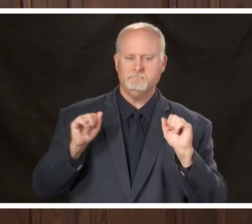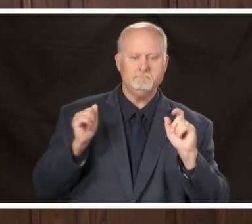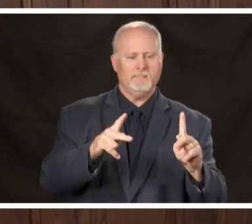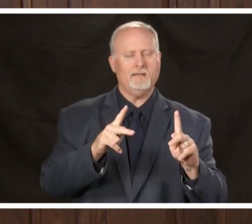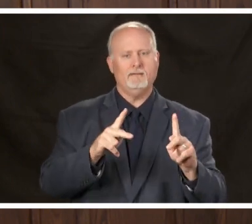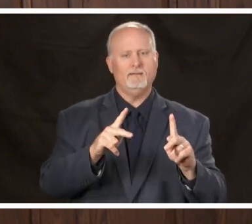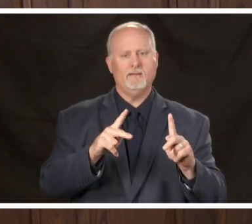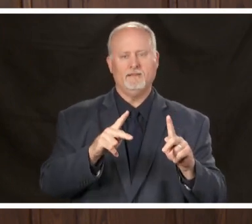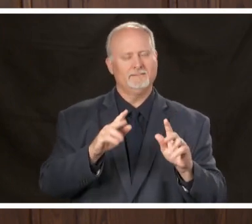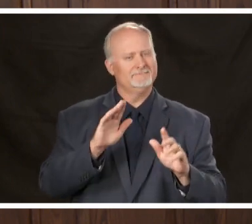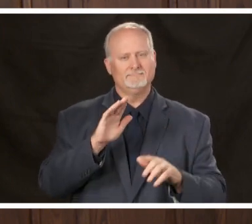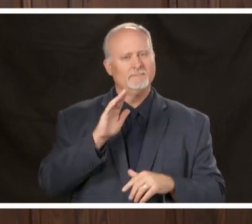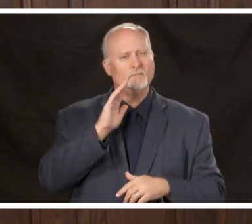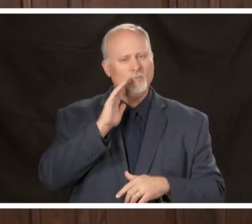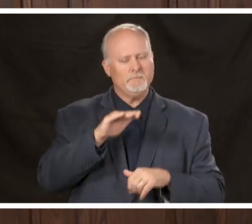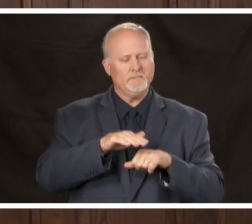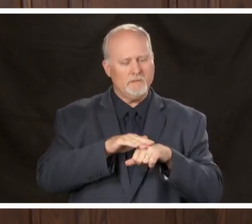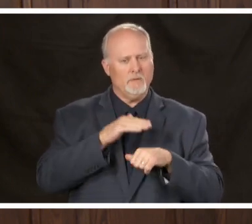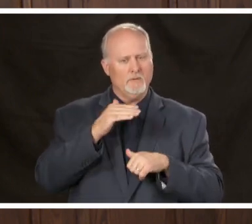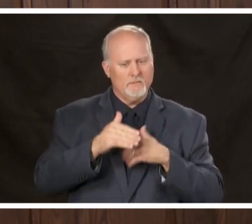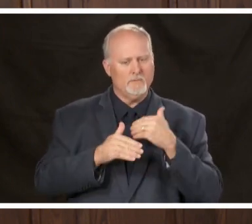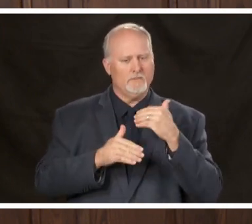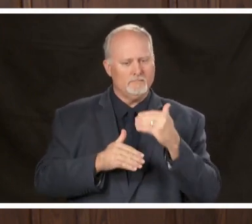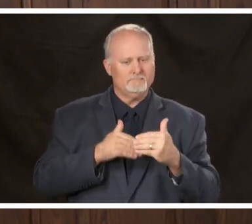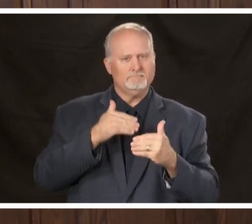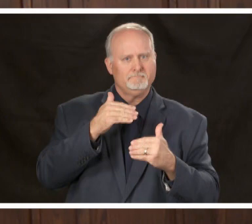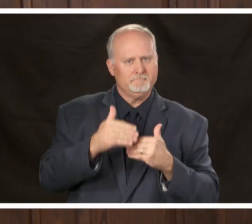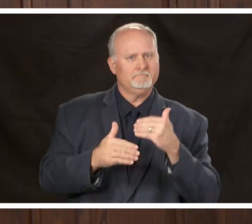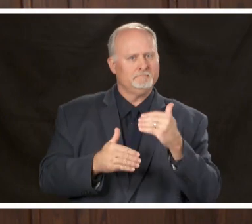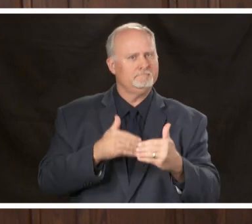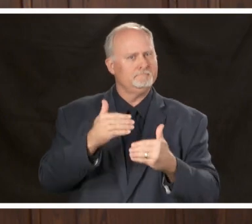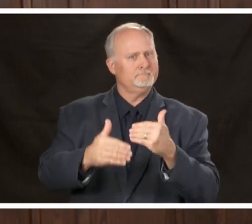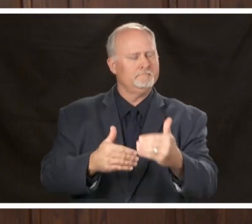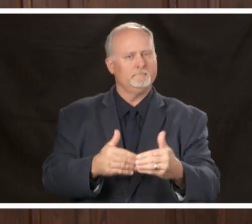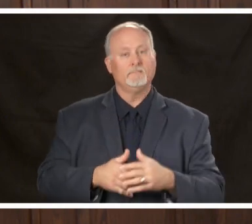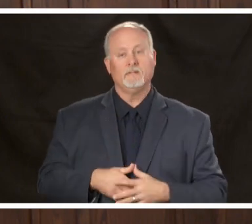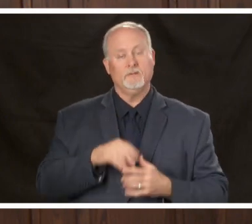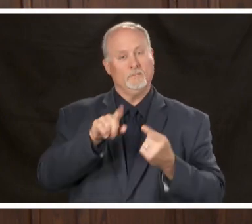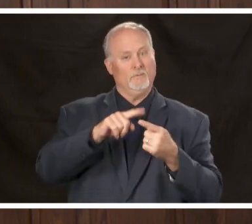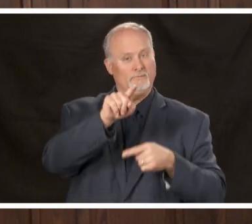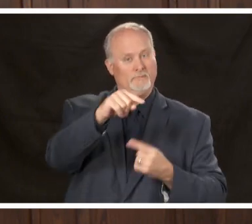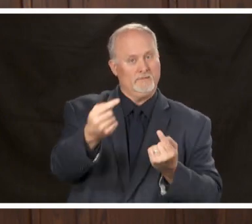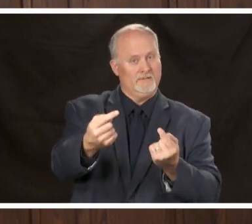morning it's going to be a slow ramp up when you do come in for your health